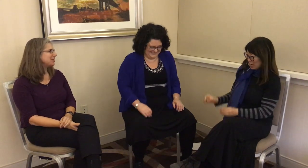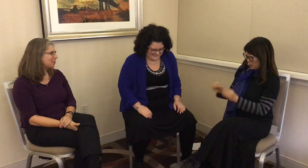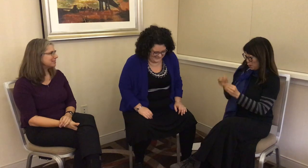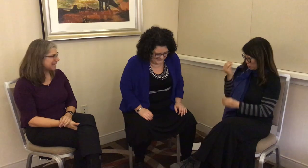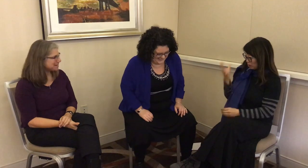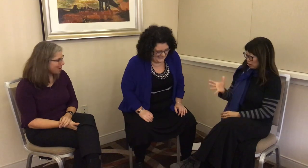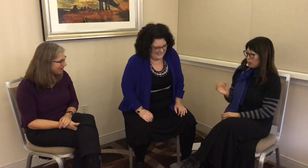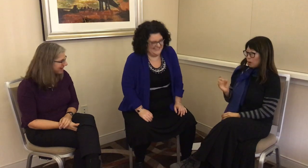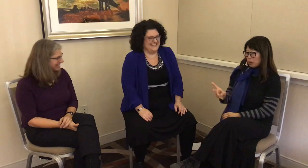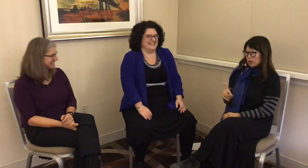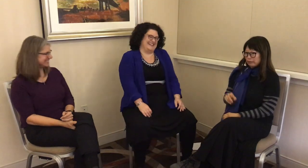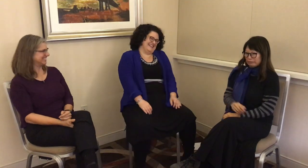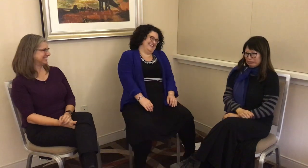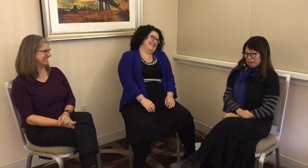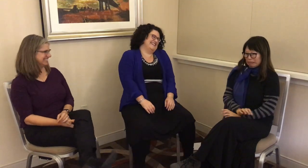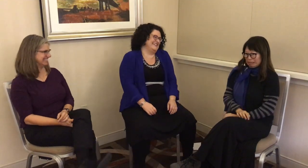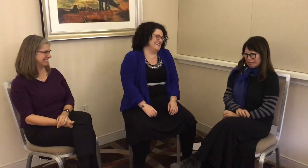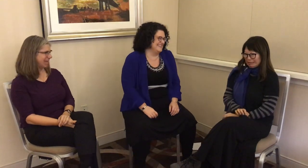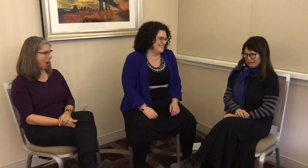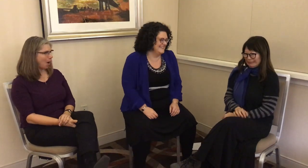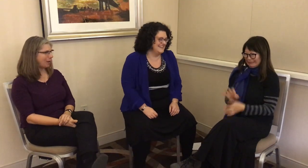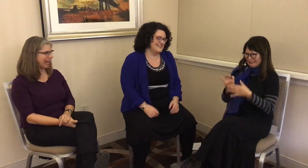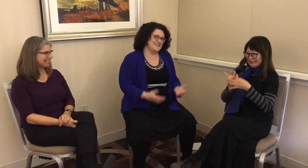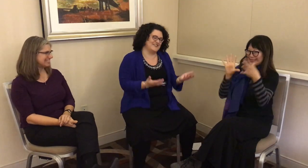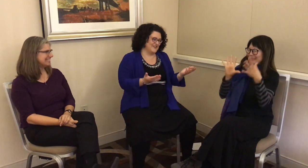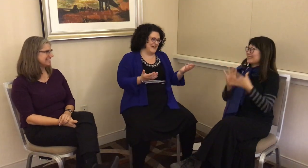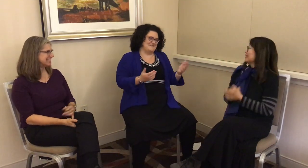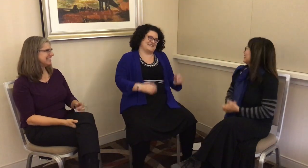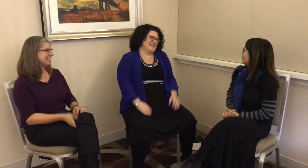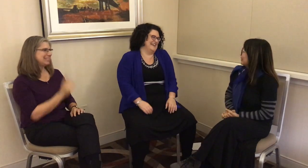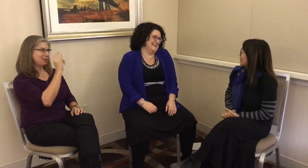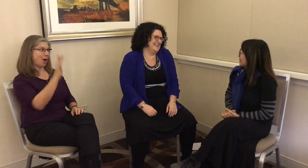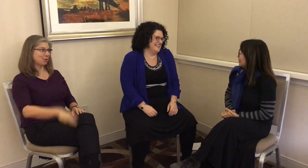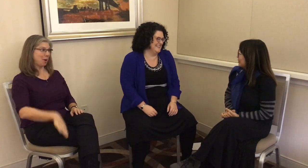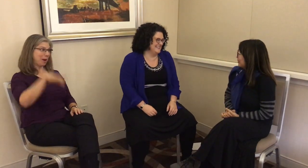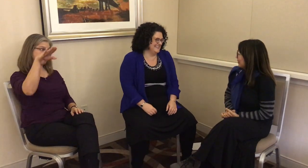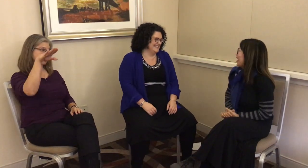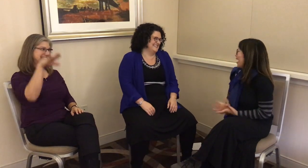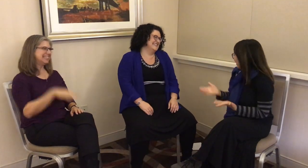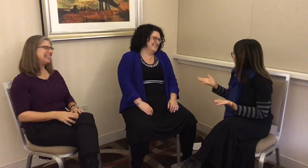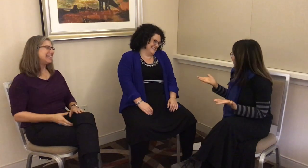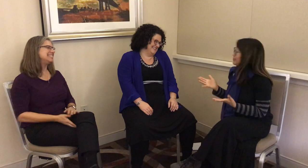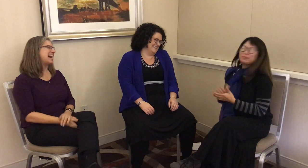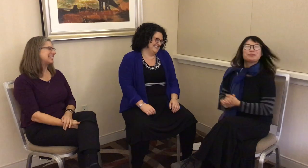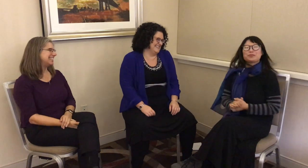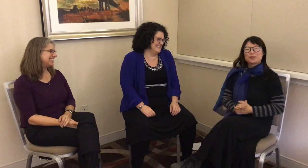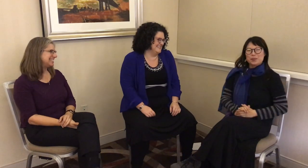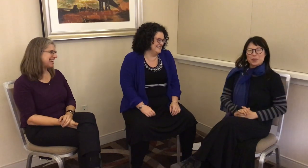He’s not yours anymore.” G: Because you’re all grown up.